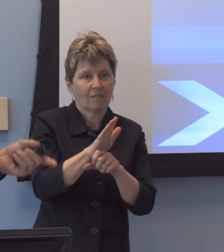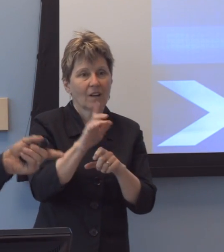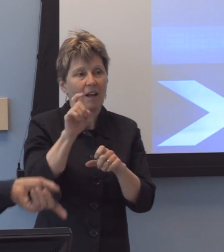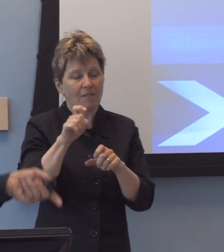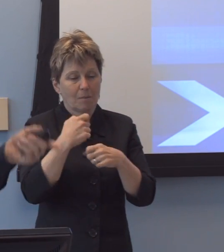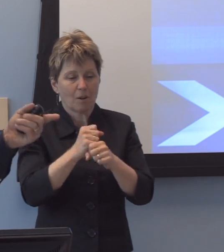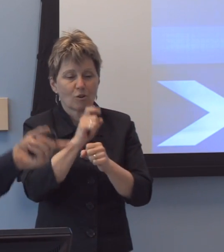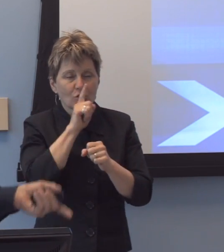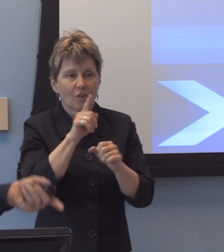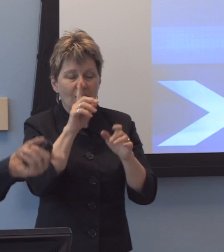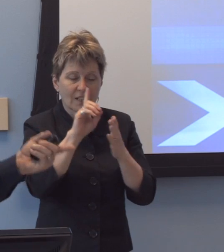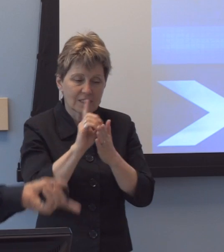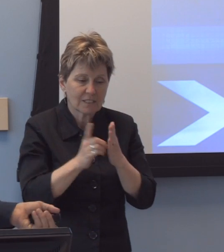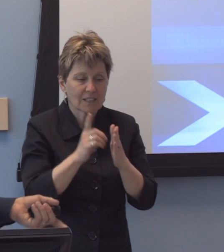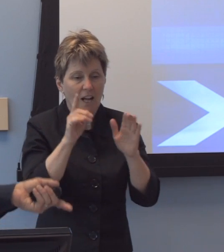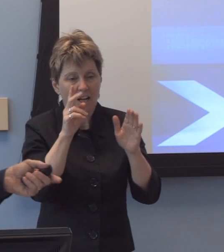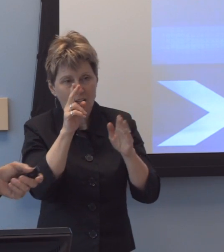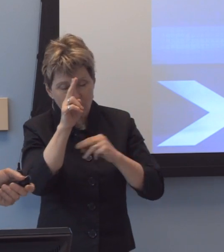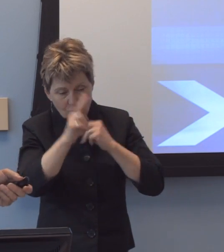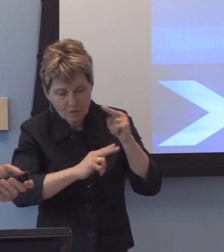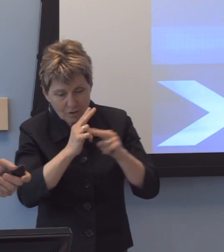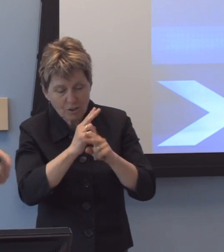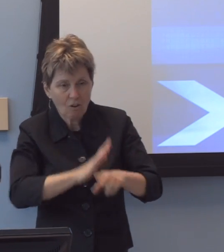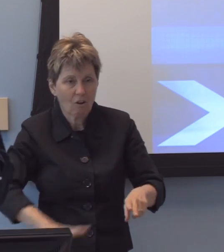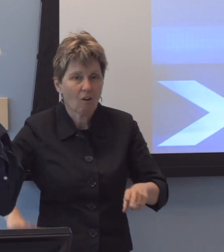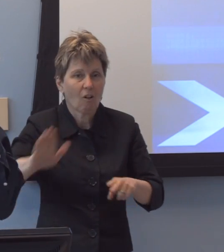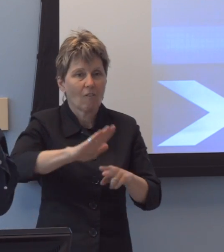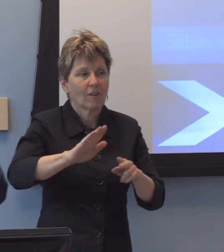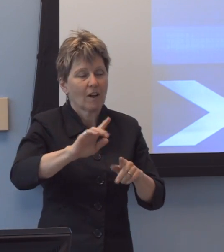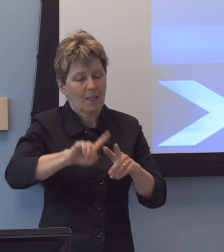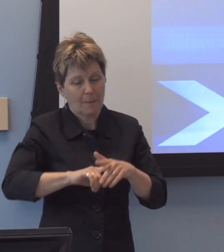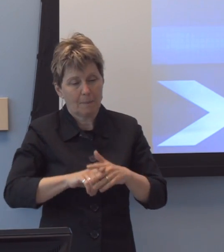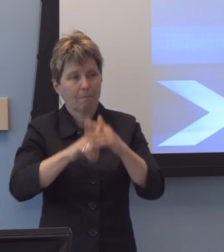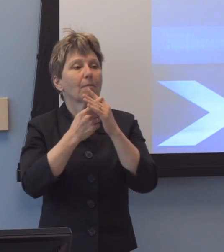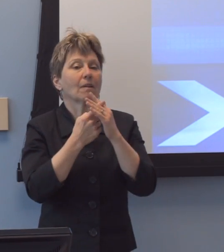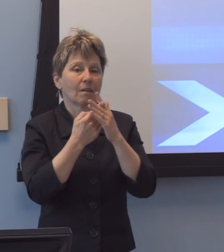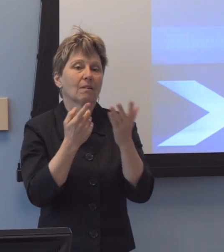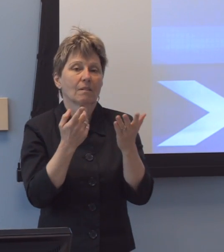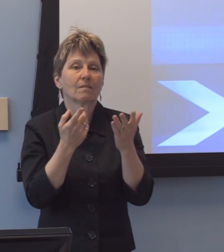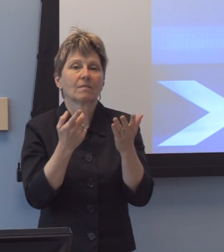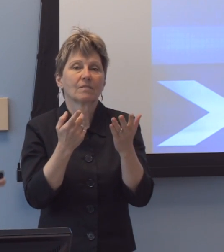universally and accessibly at the beginning, um, in order to, uh, to ever have effect.